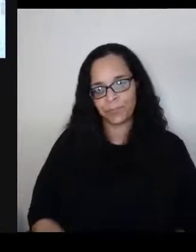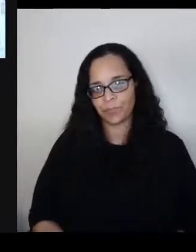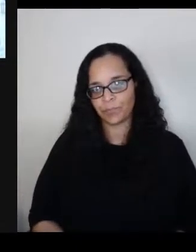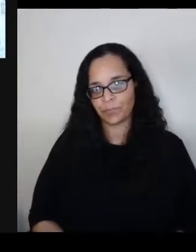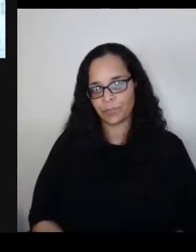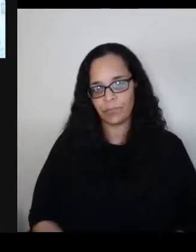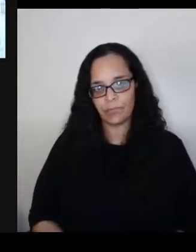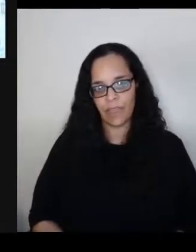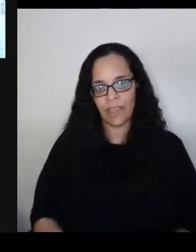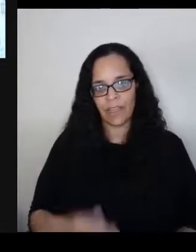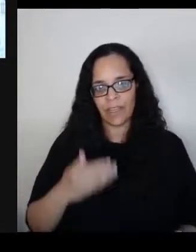Ilse, would you want to add to that?